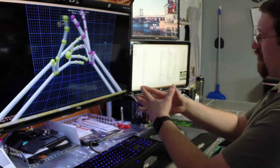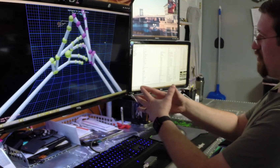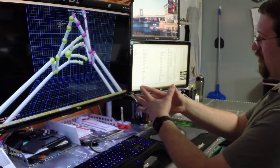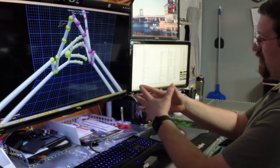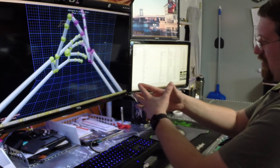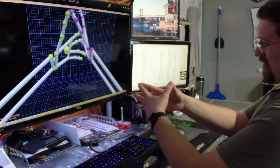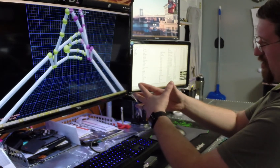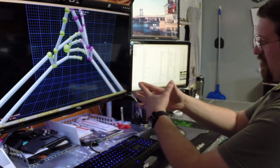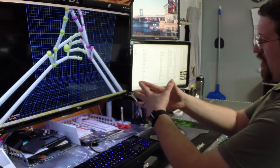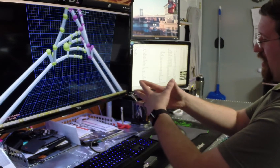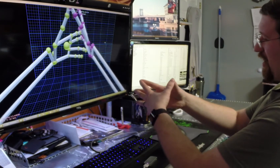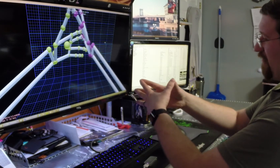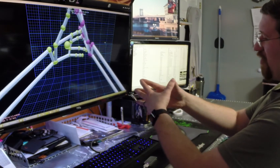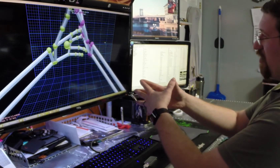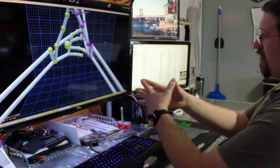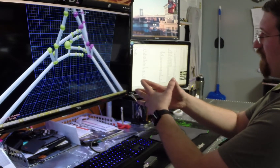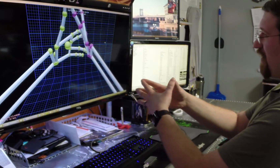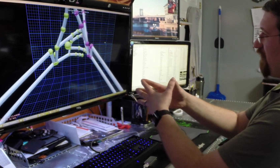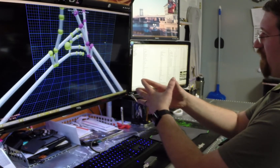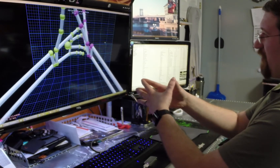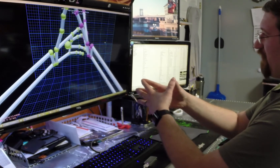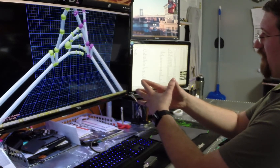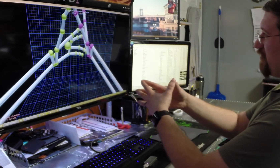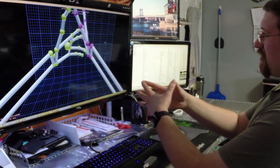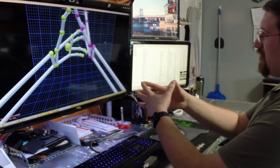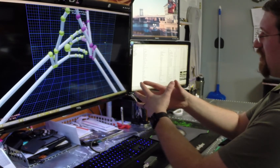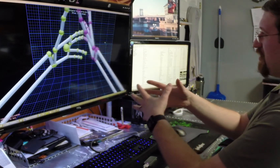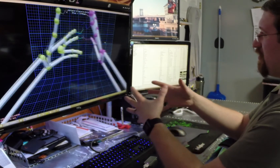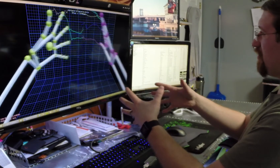As you can see here, I have all five of my fingers touching each other